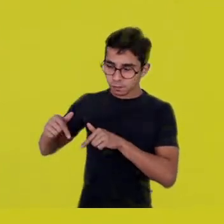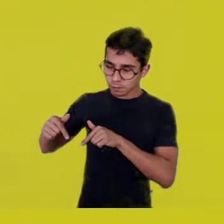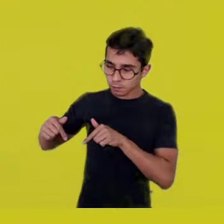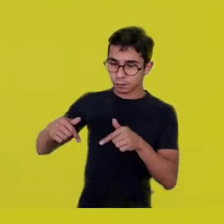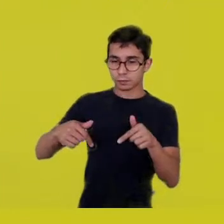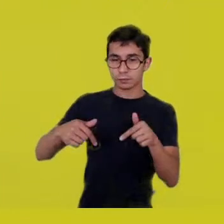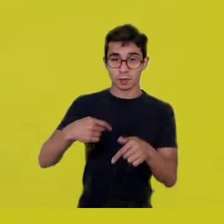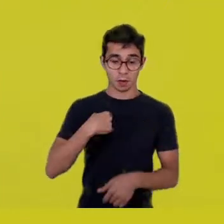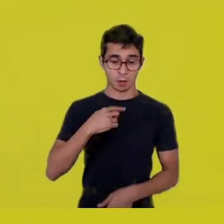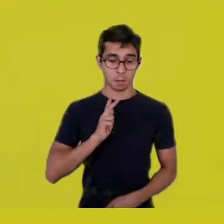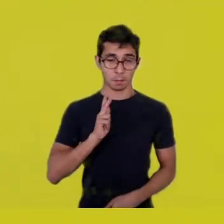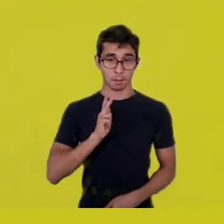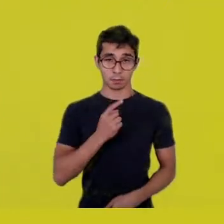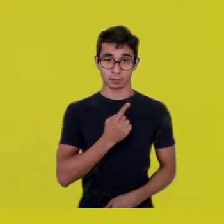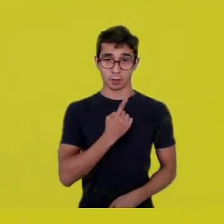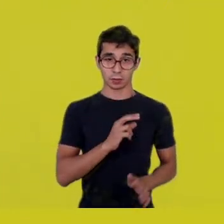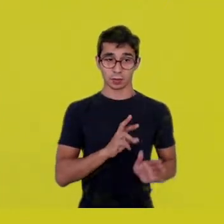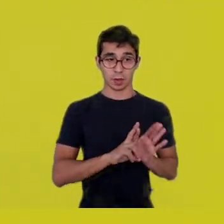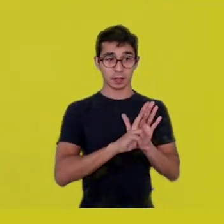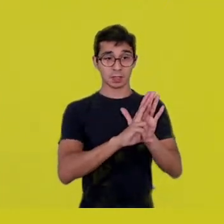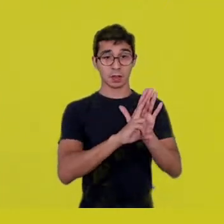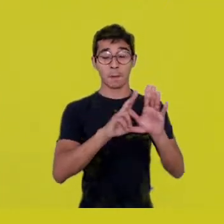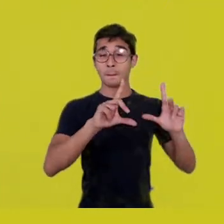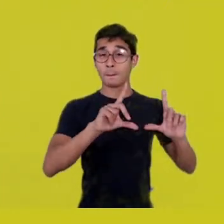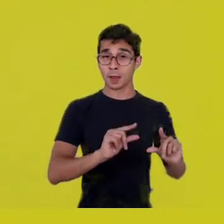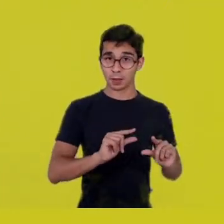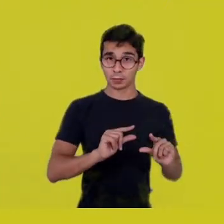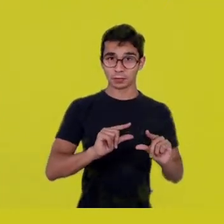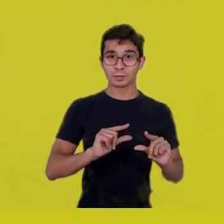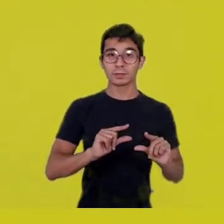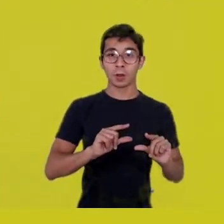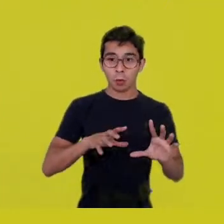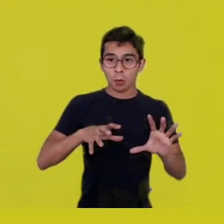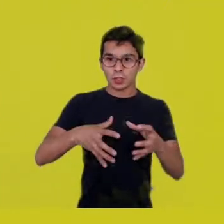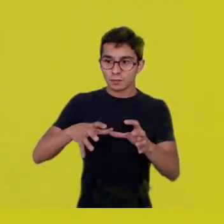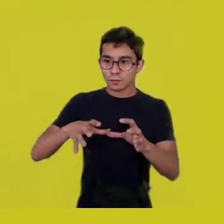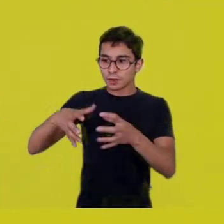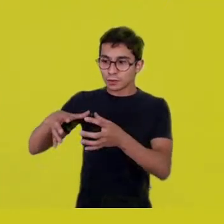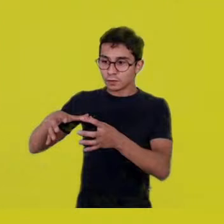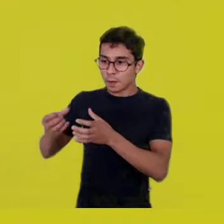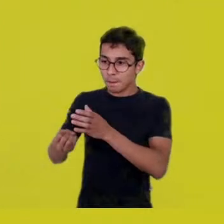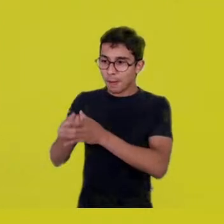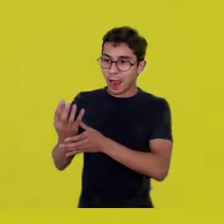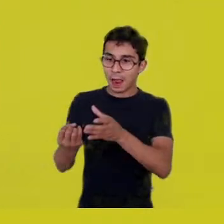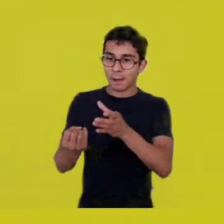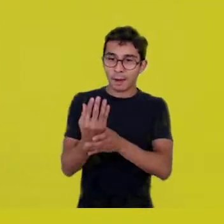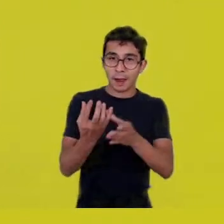just like the stars in the sky, when lights on the ground are dimmed,